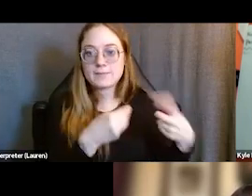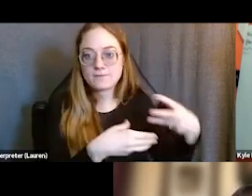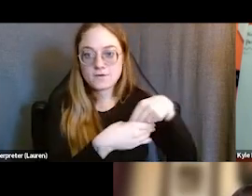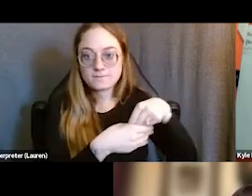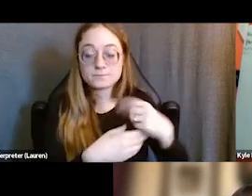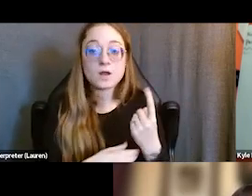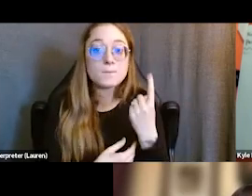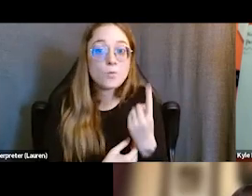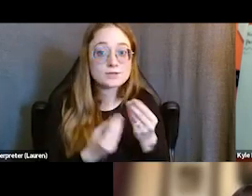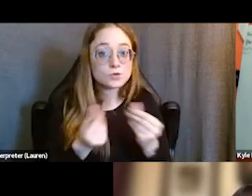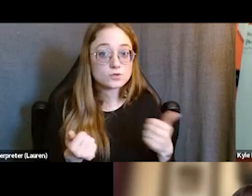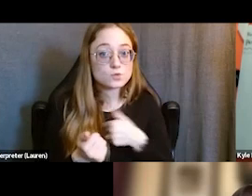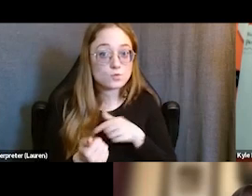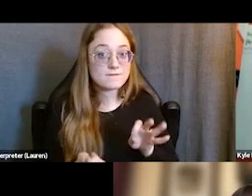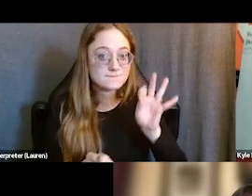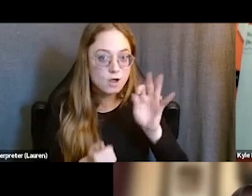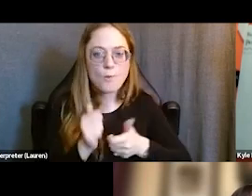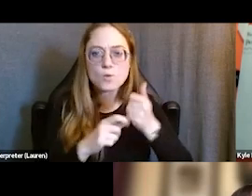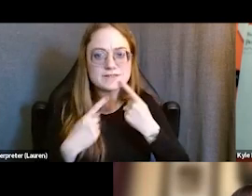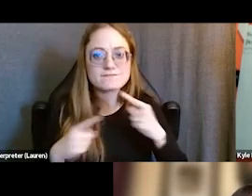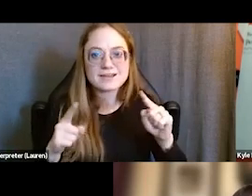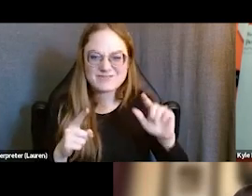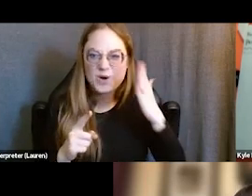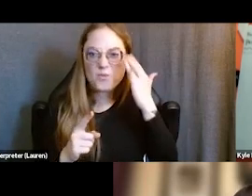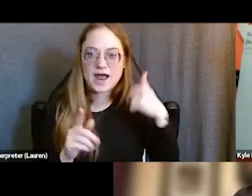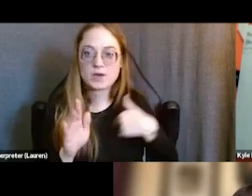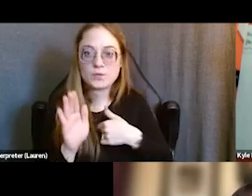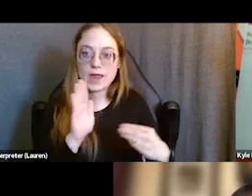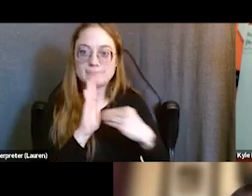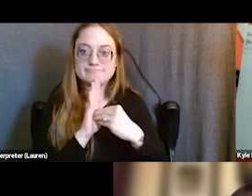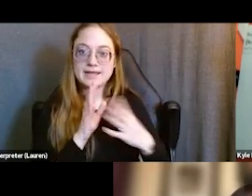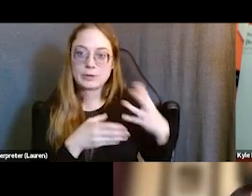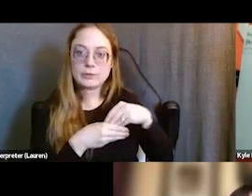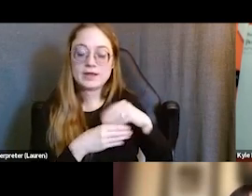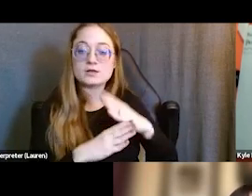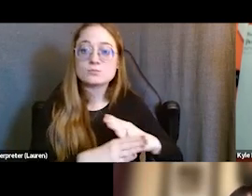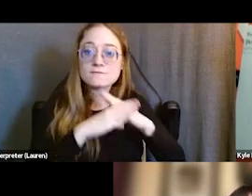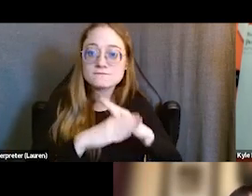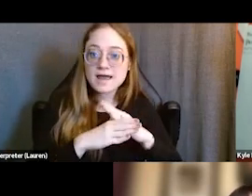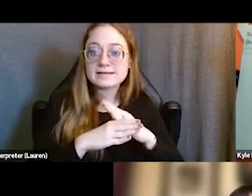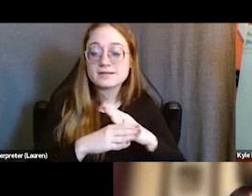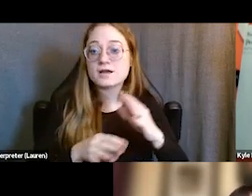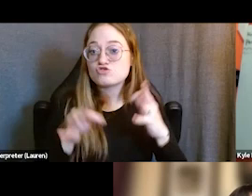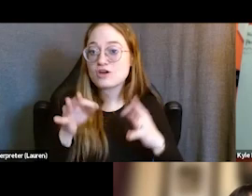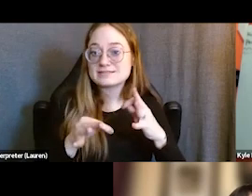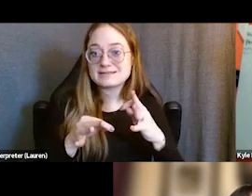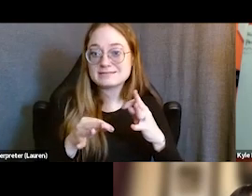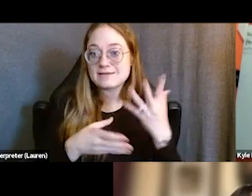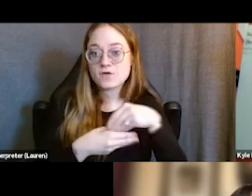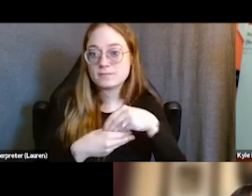and one of the things that have been most effective to serving justice-involved TAY is to prevent their justice involvement to begin with. Not groundbreaking stuff here,